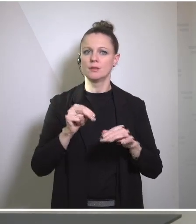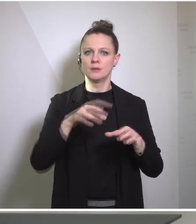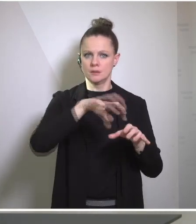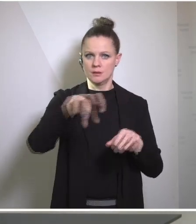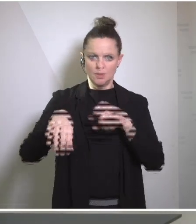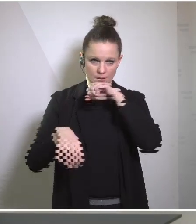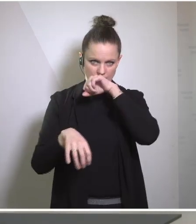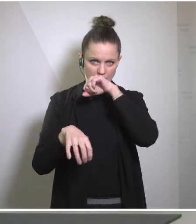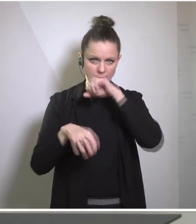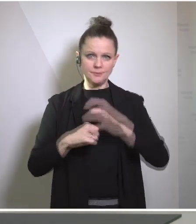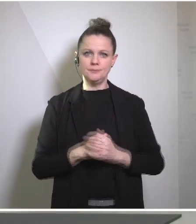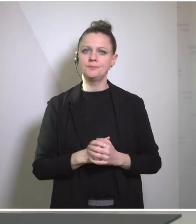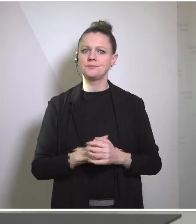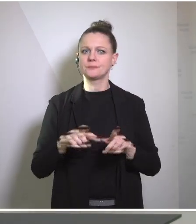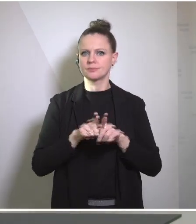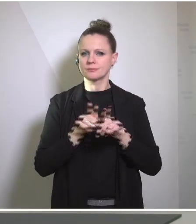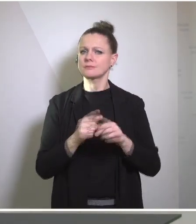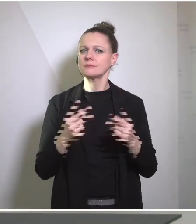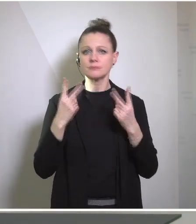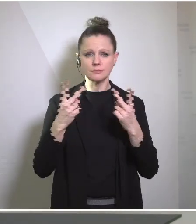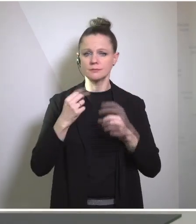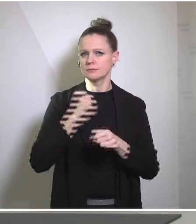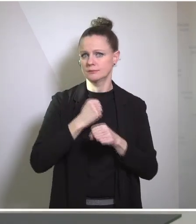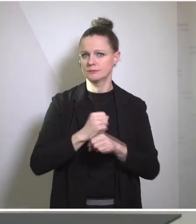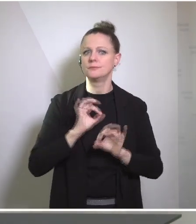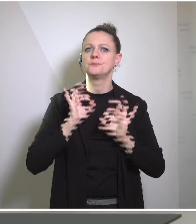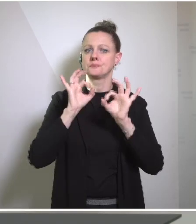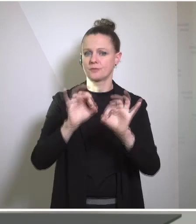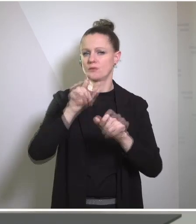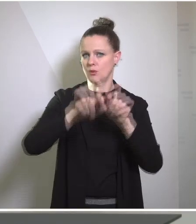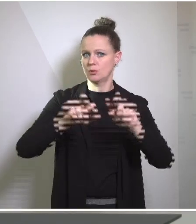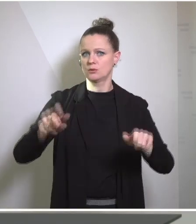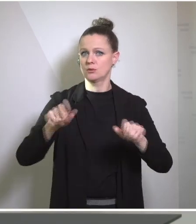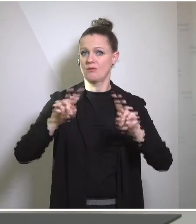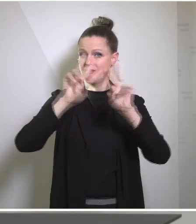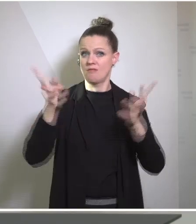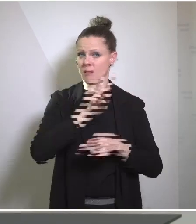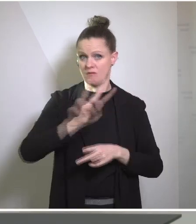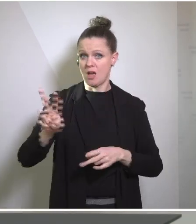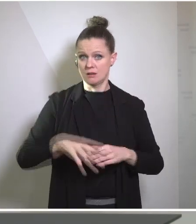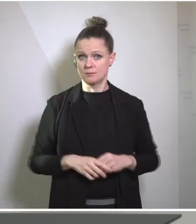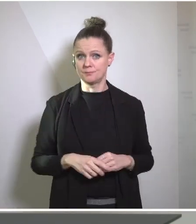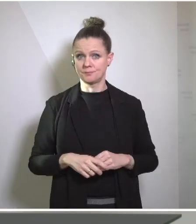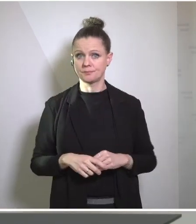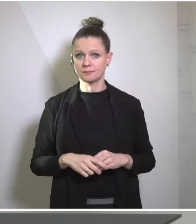critical work to actually address the challenges that people are facing all around the world. One